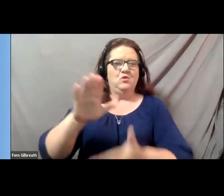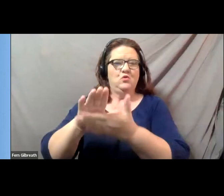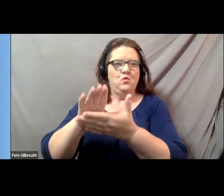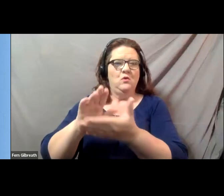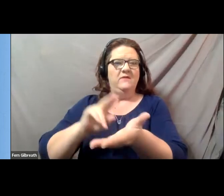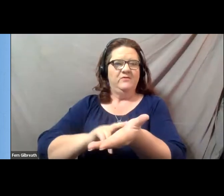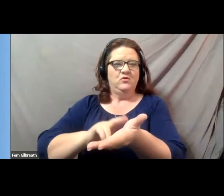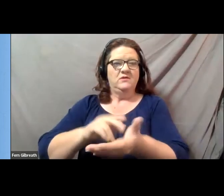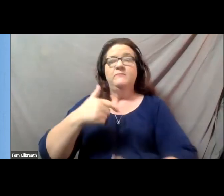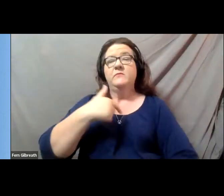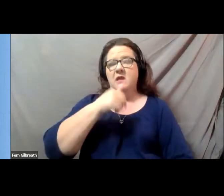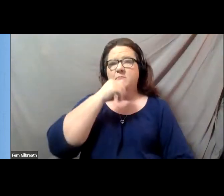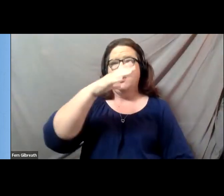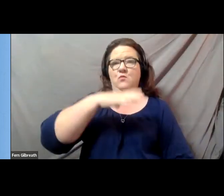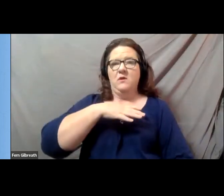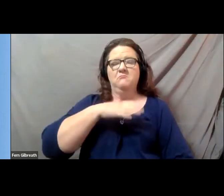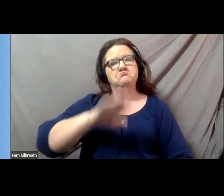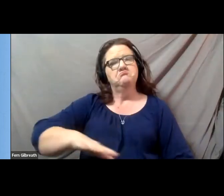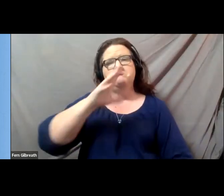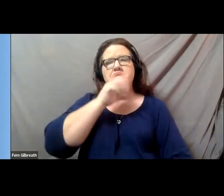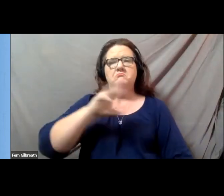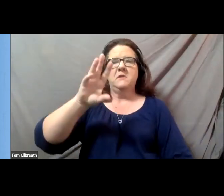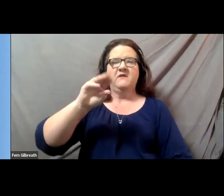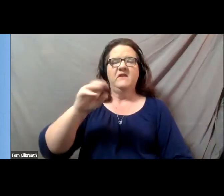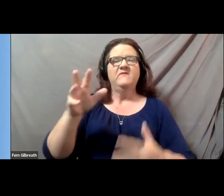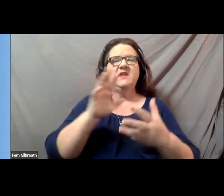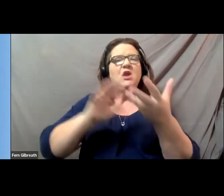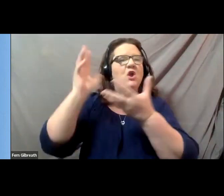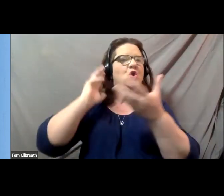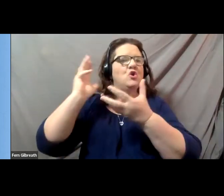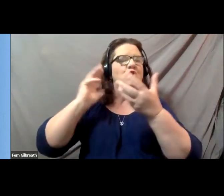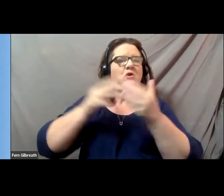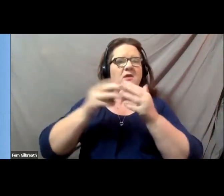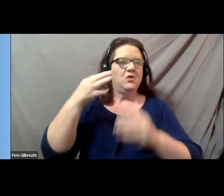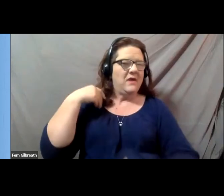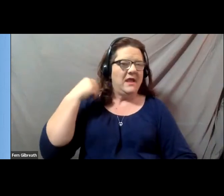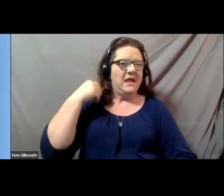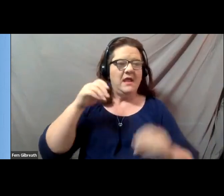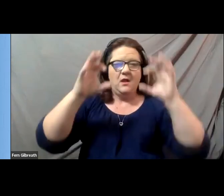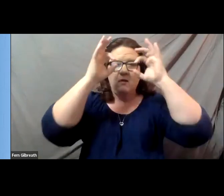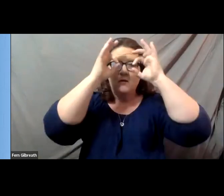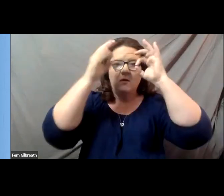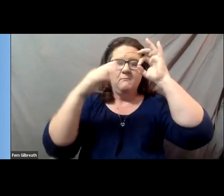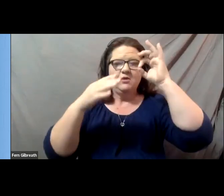I'm a woman in my 50s with curly, gray hair, round, blue glasses, and tonight I'm wearing a blue sweater,